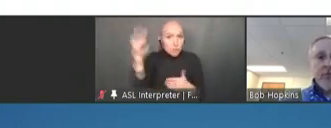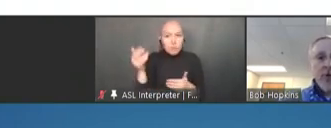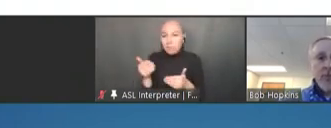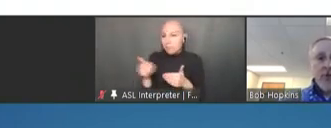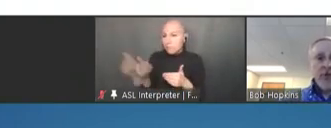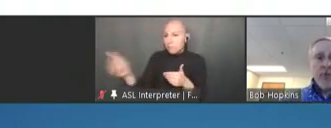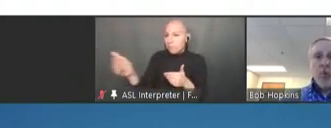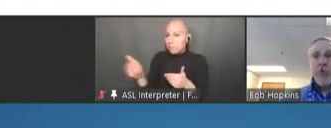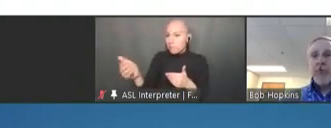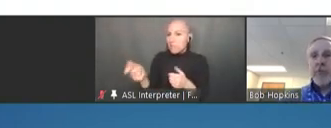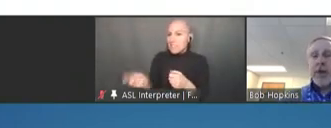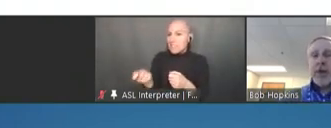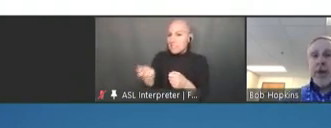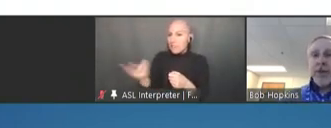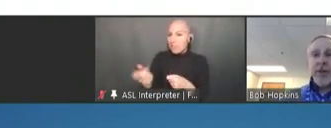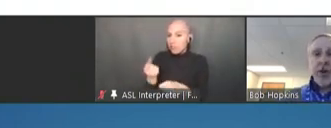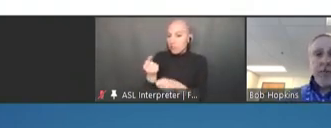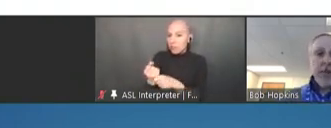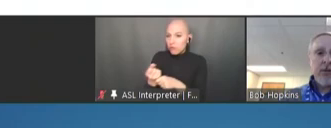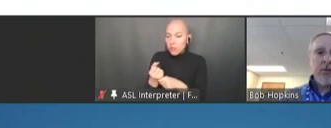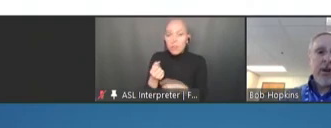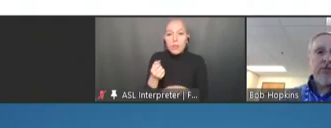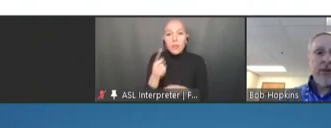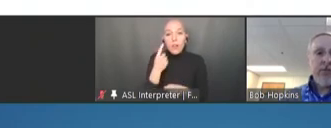are most important to me, and I think are going to make the greatest difference